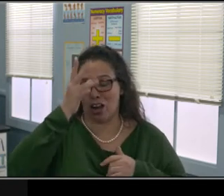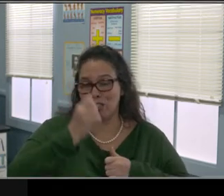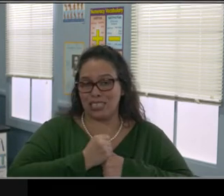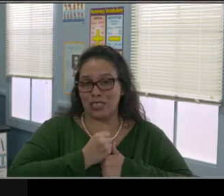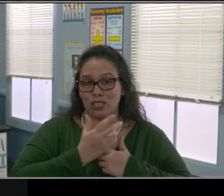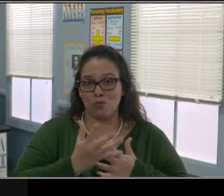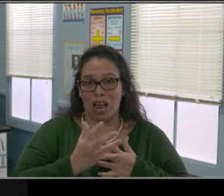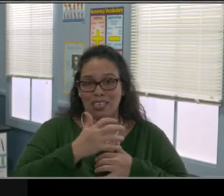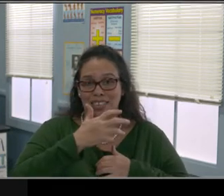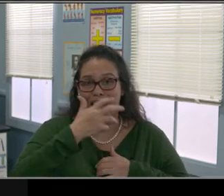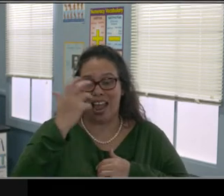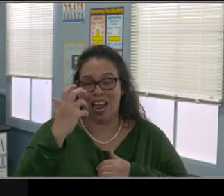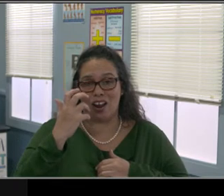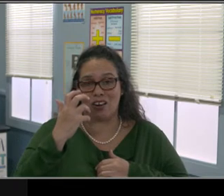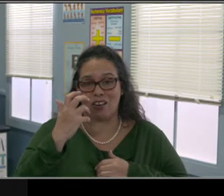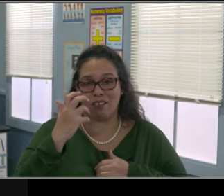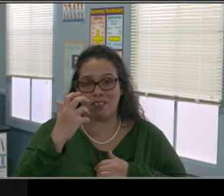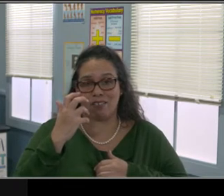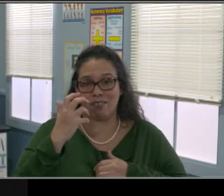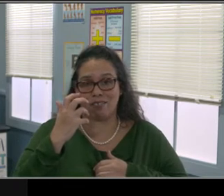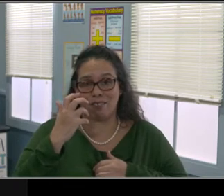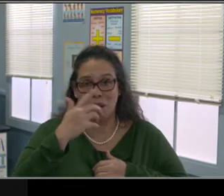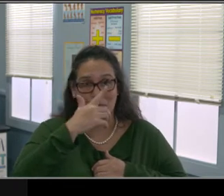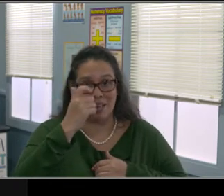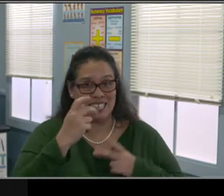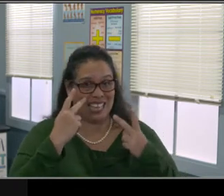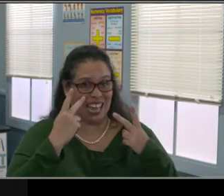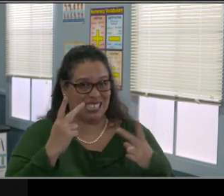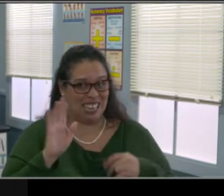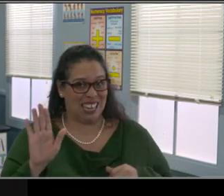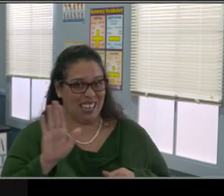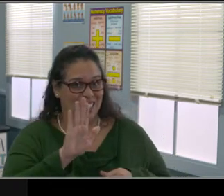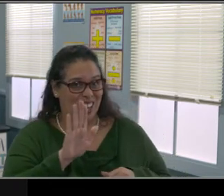Now, the art of setting limits. Setting limits is